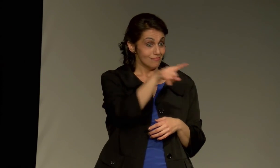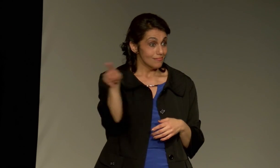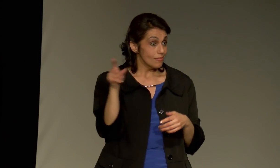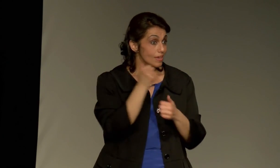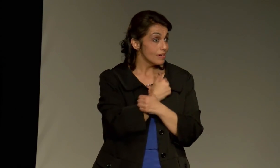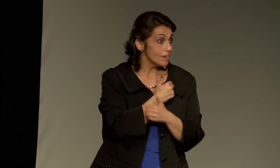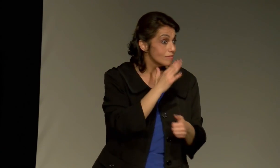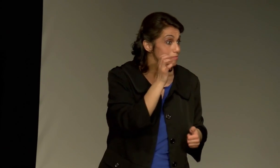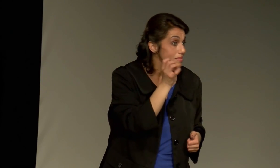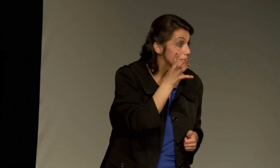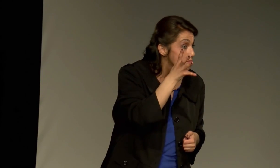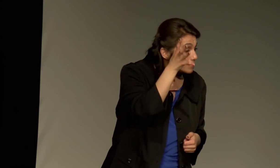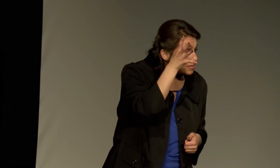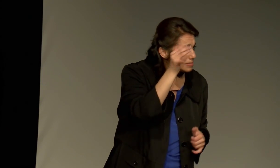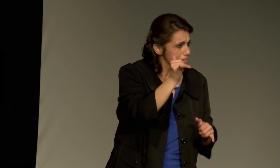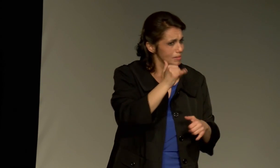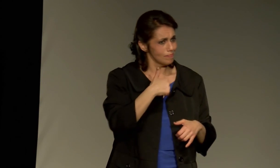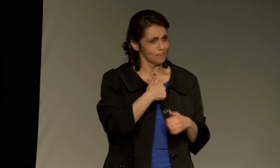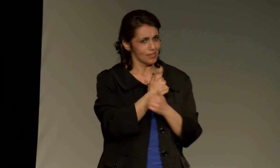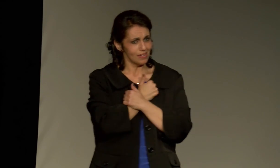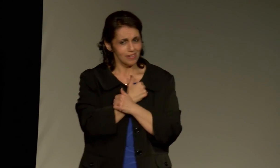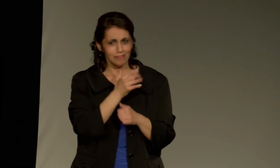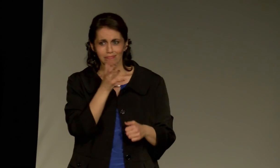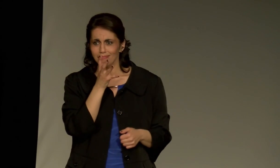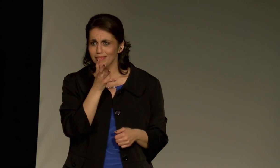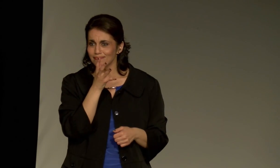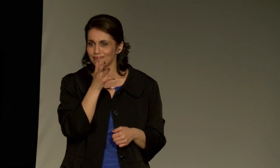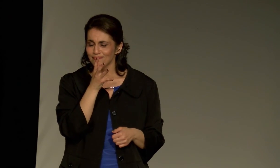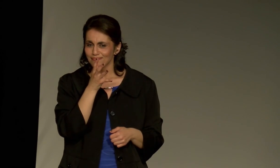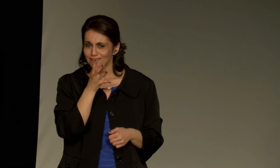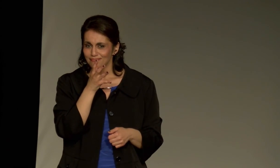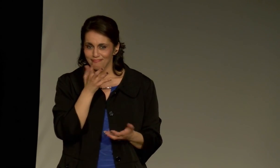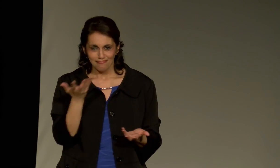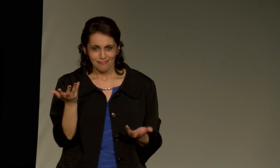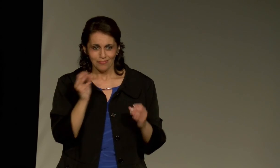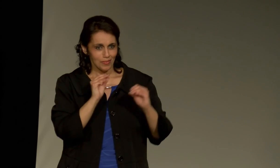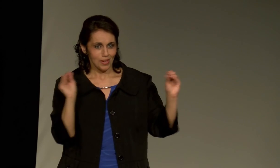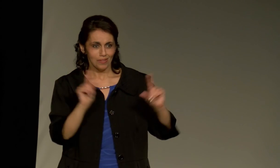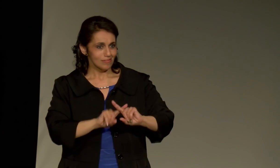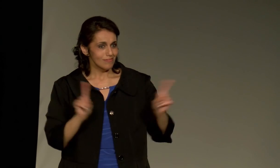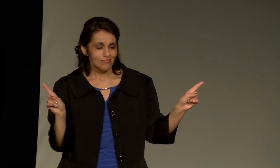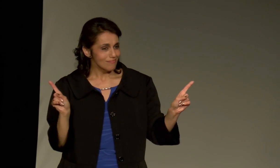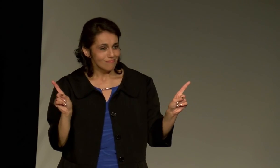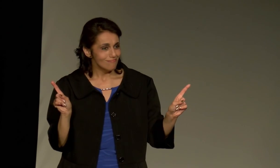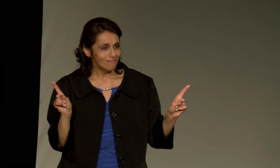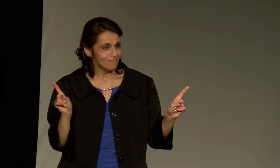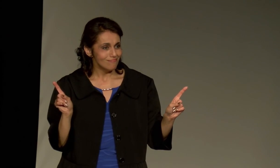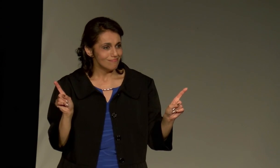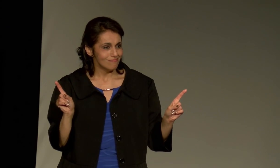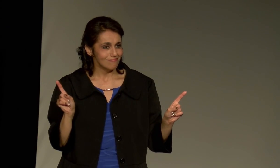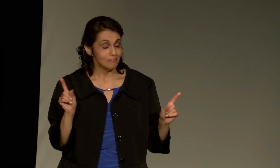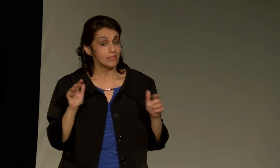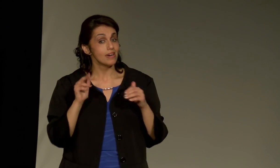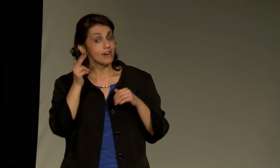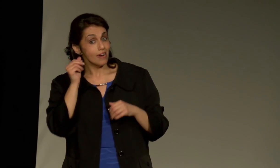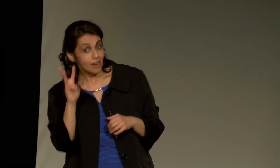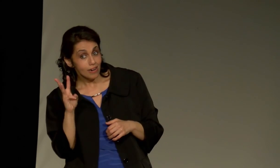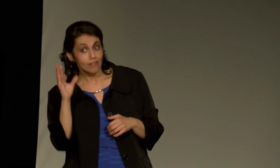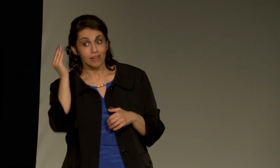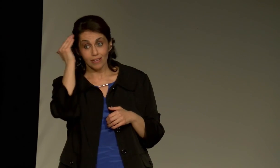mother would. Those of you who love being parents, that's the same as me. I love it. It's no different.